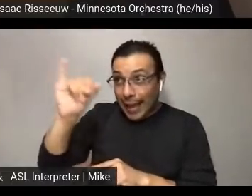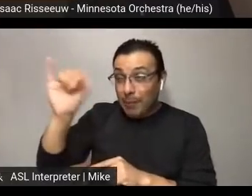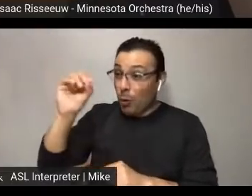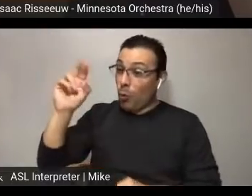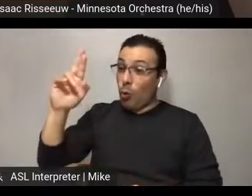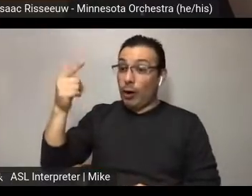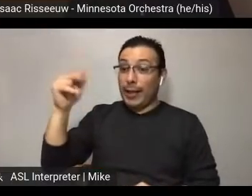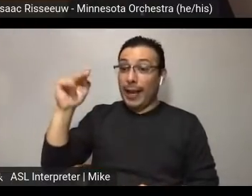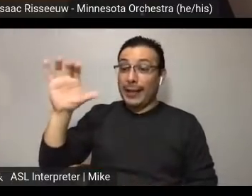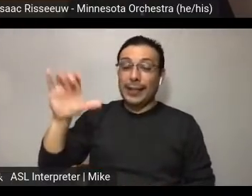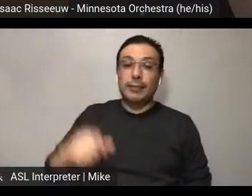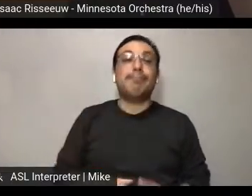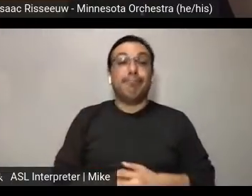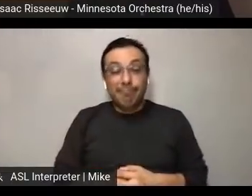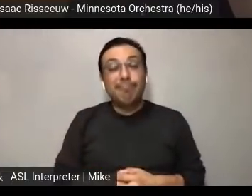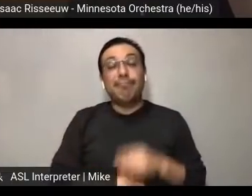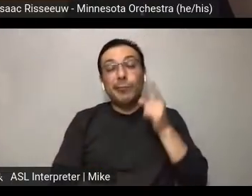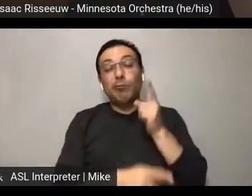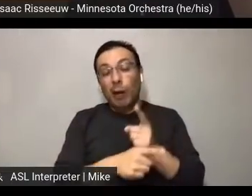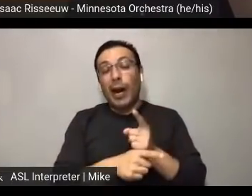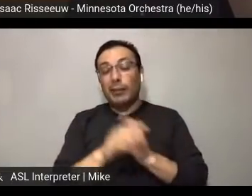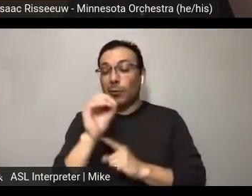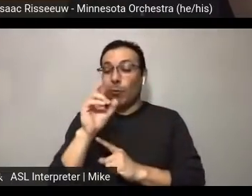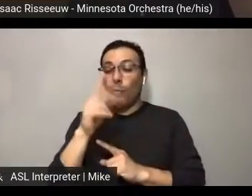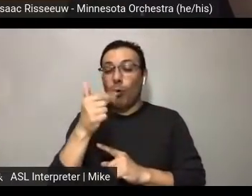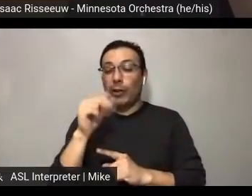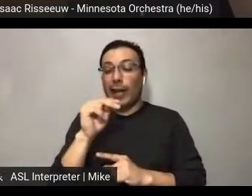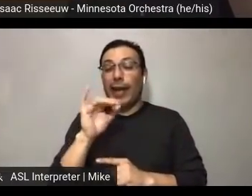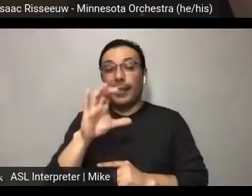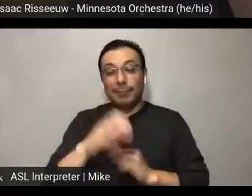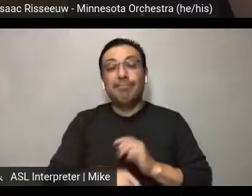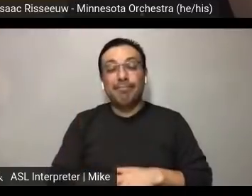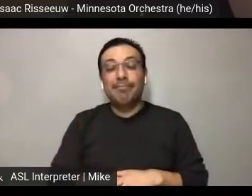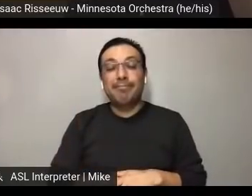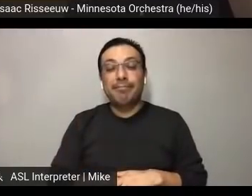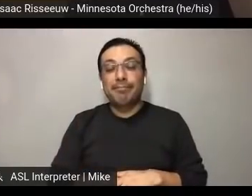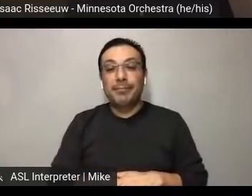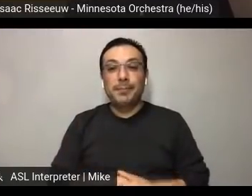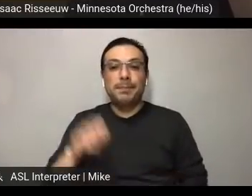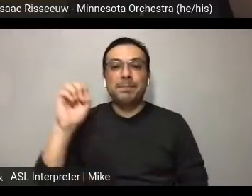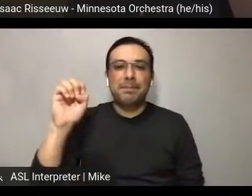Yeah. Yeah, that's that's why we wanted to do the, the